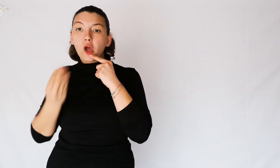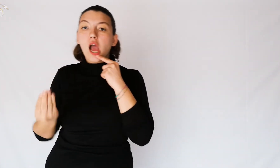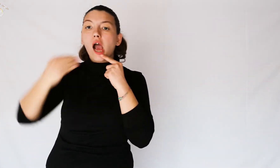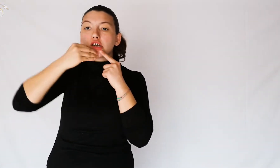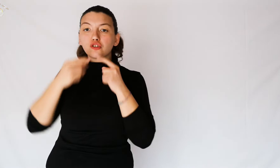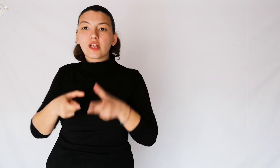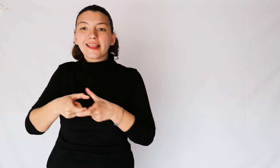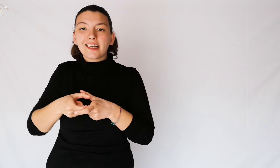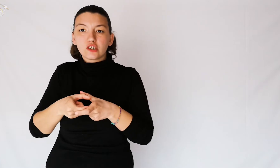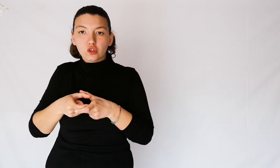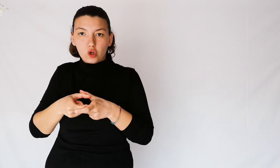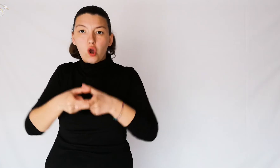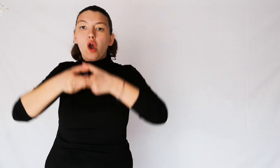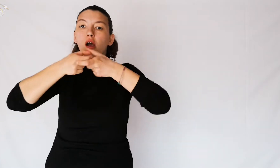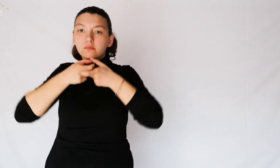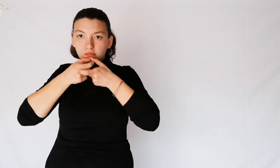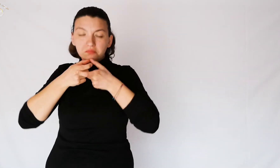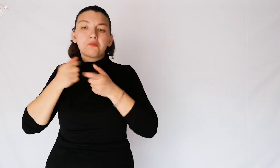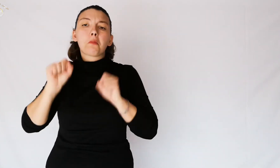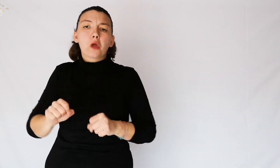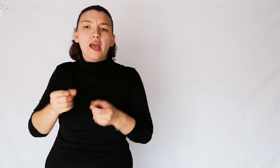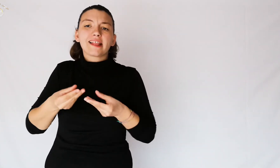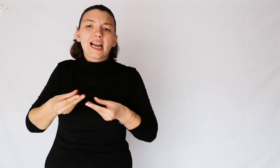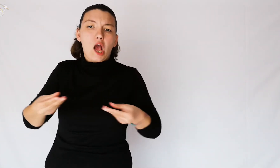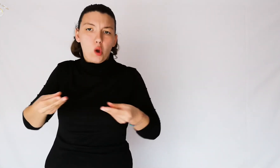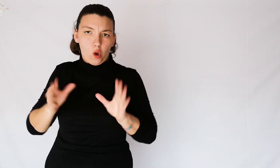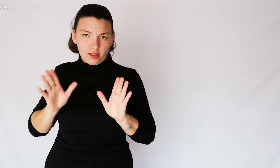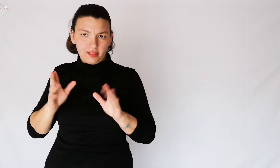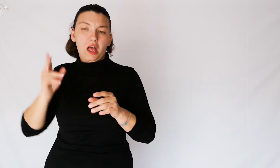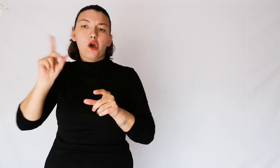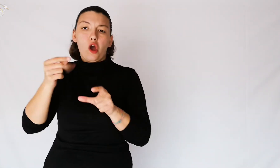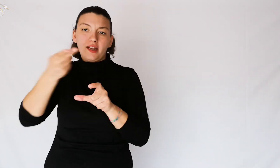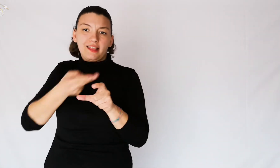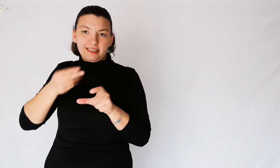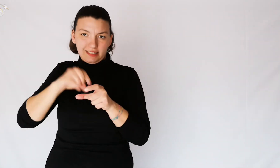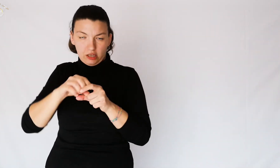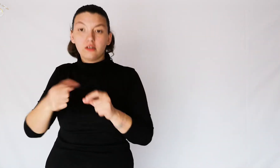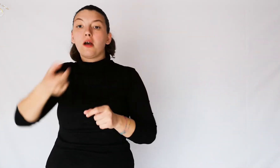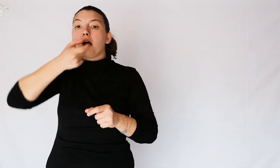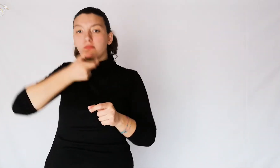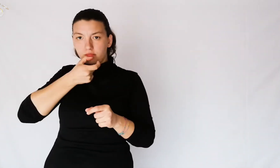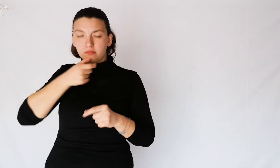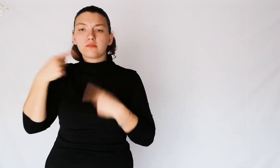and insert a decorated disc that can be made of terracotta.